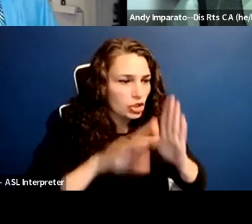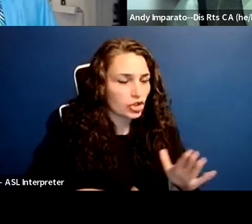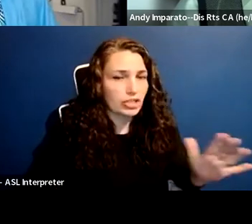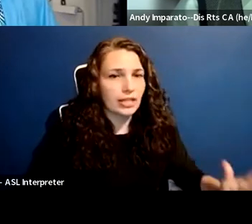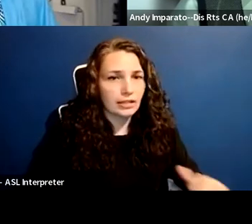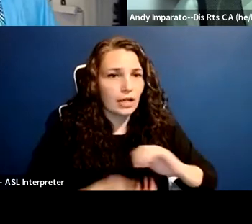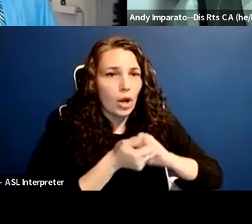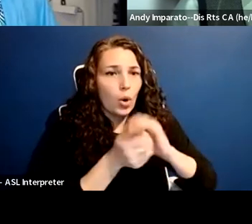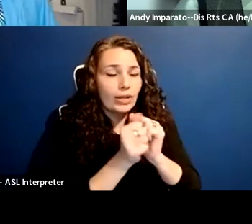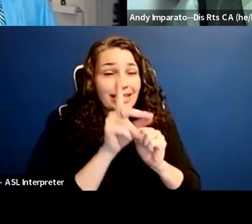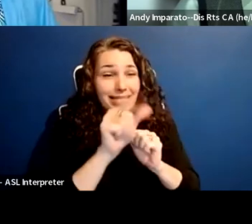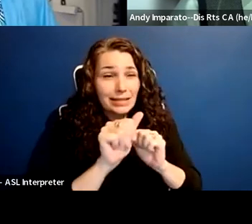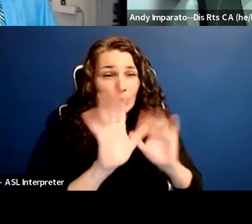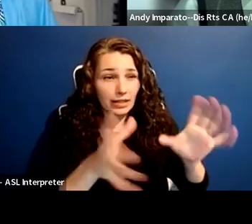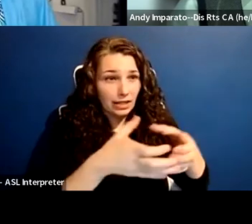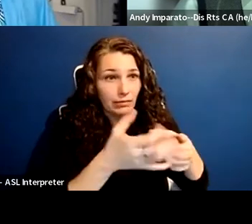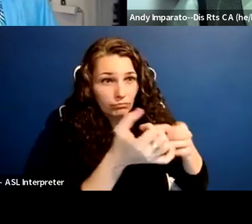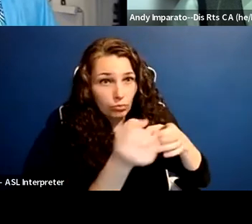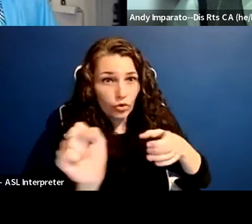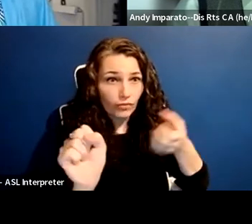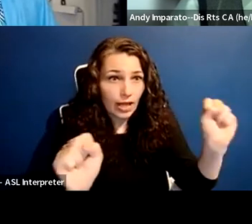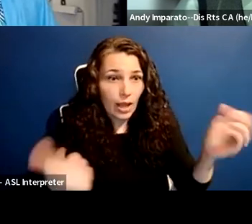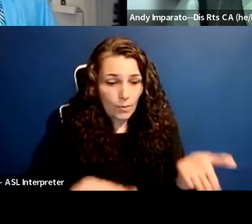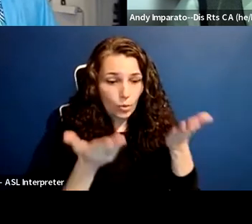your gravitas, your disciplines to support our goals.